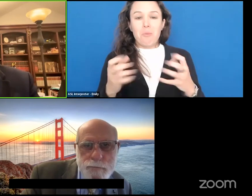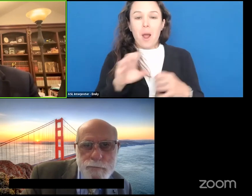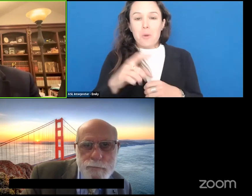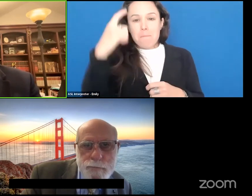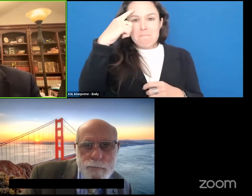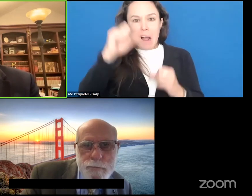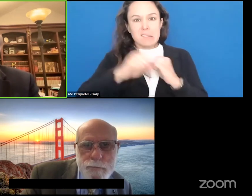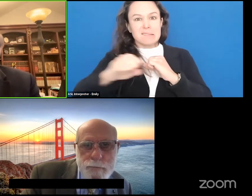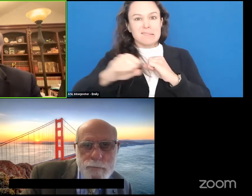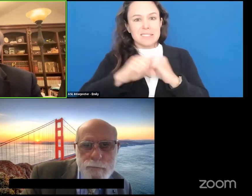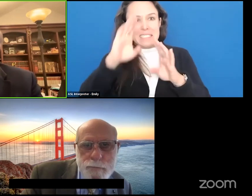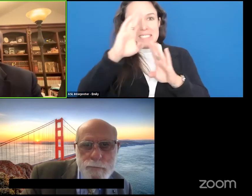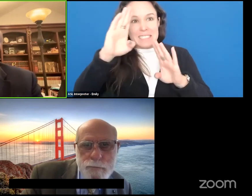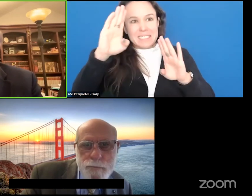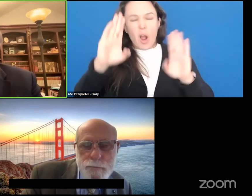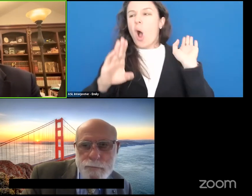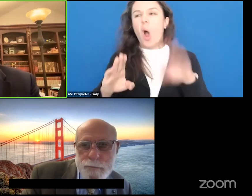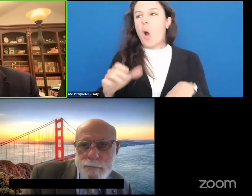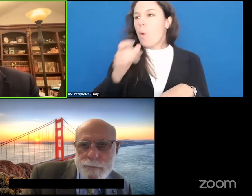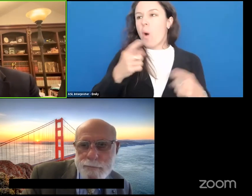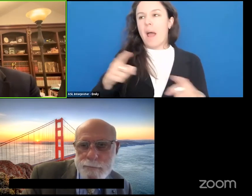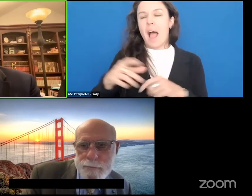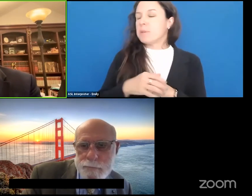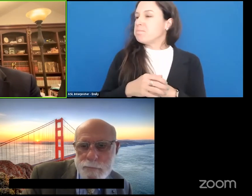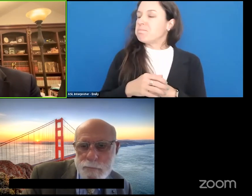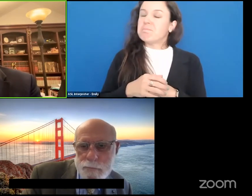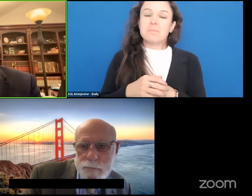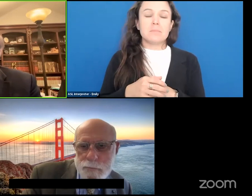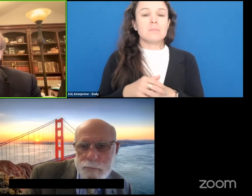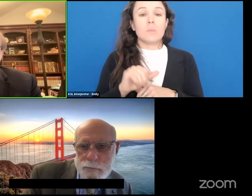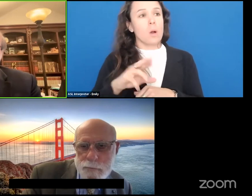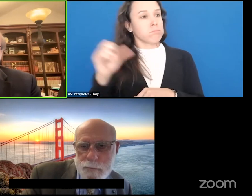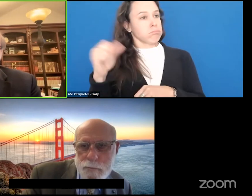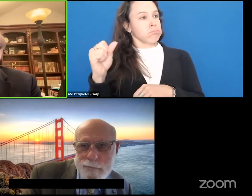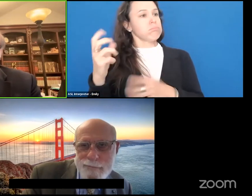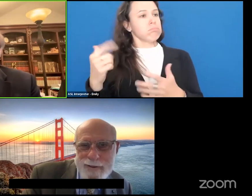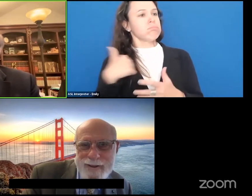don't think oh I don't think that's going to happen or yes we've talked about that and